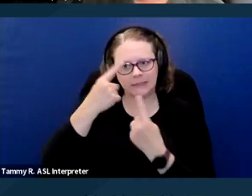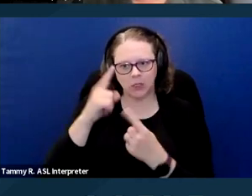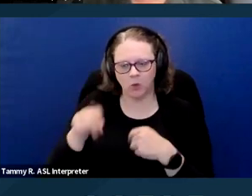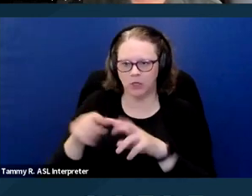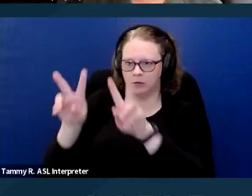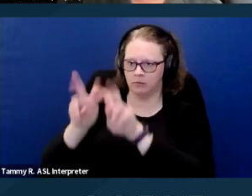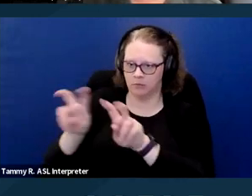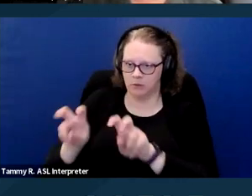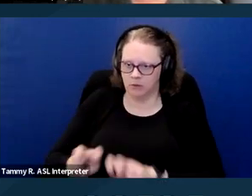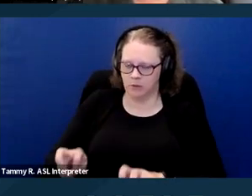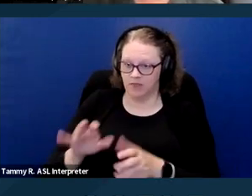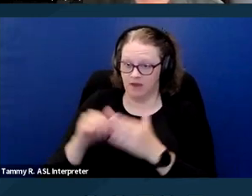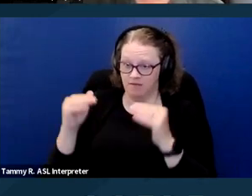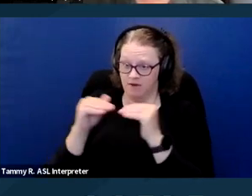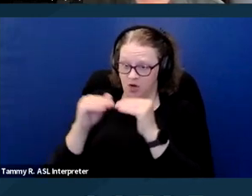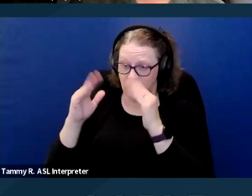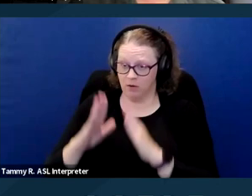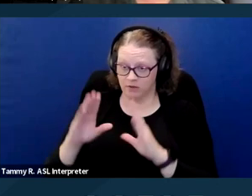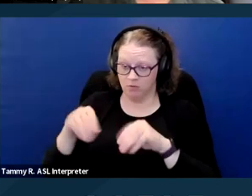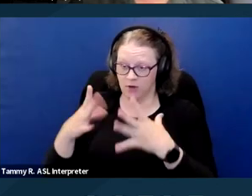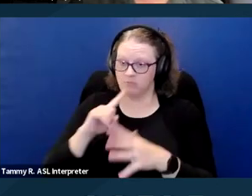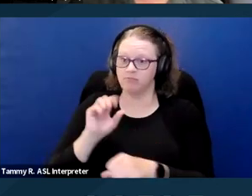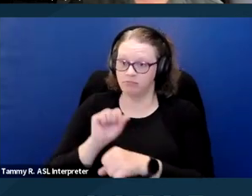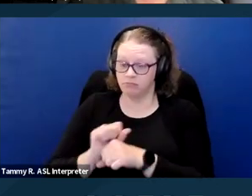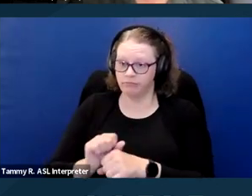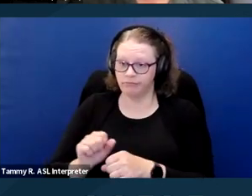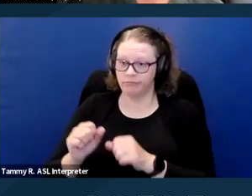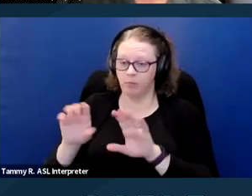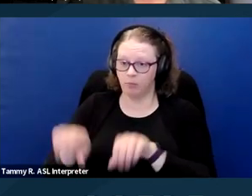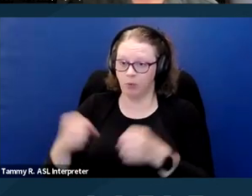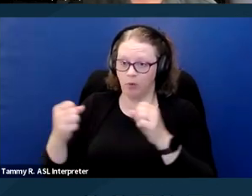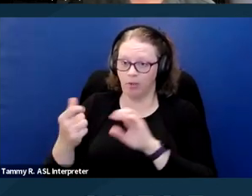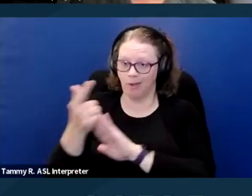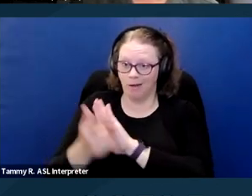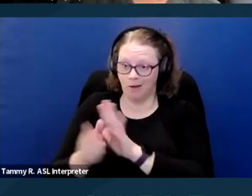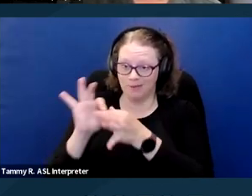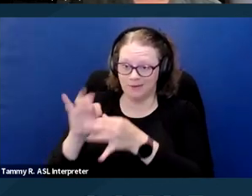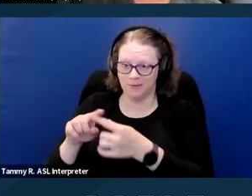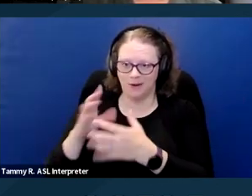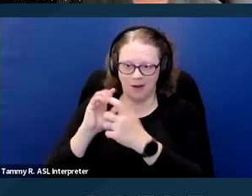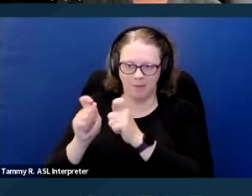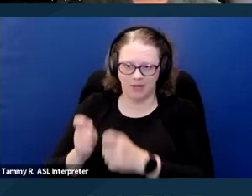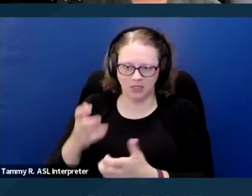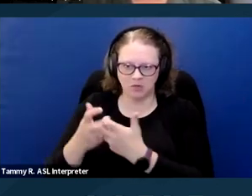or not a fair housing provider has violated someone's right to accommodation. And then finally noting